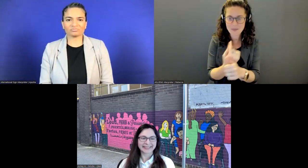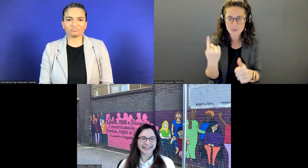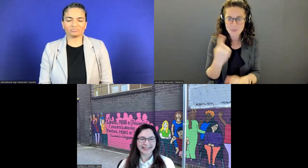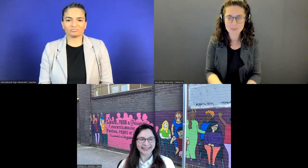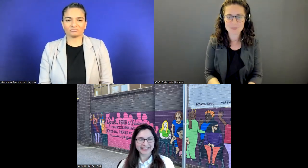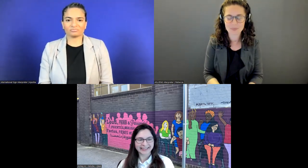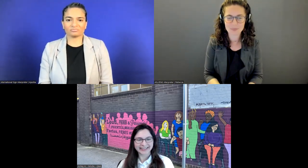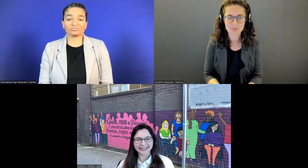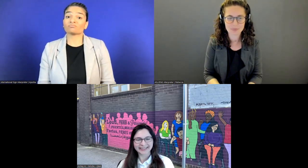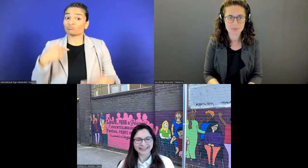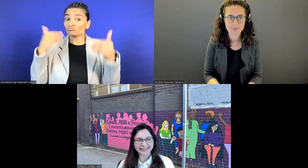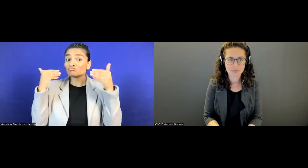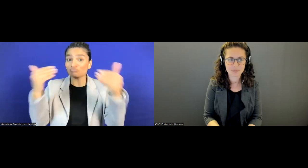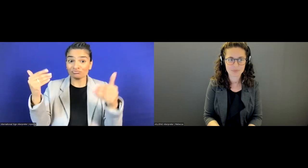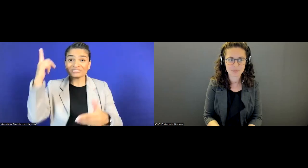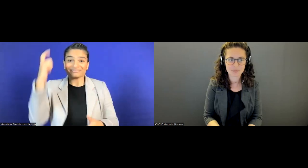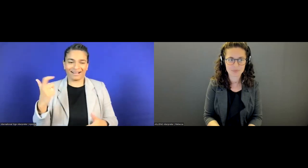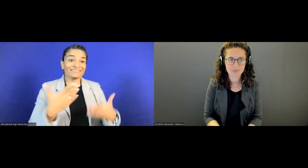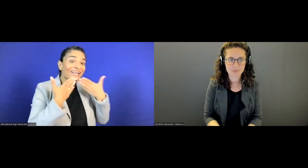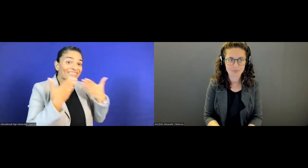Thanks, everyone.